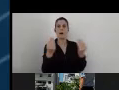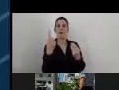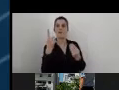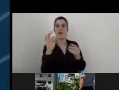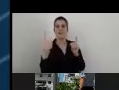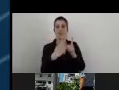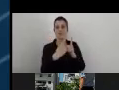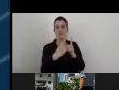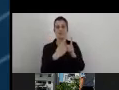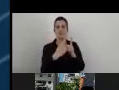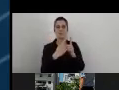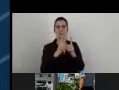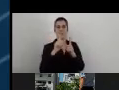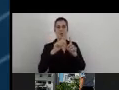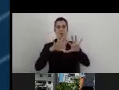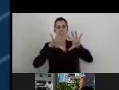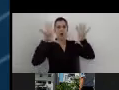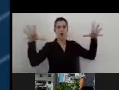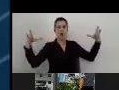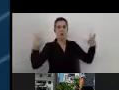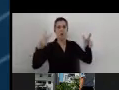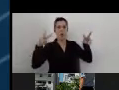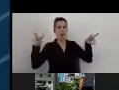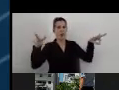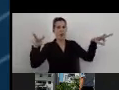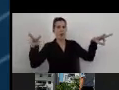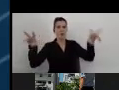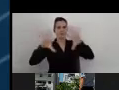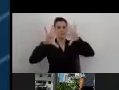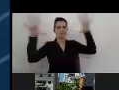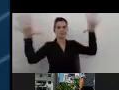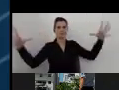So it was really important to integrate this database and we worked with